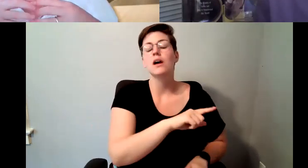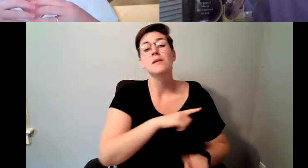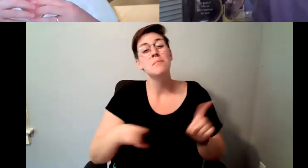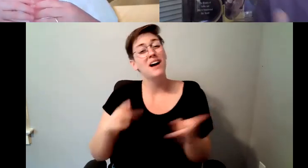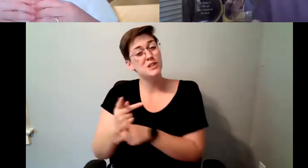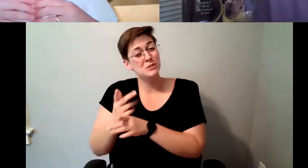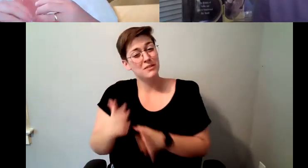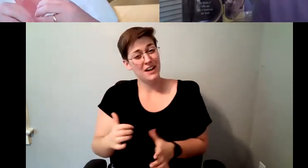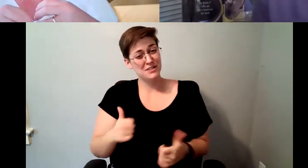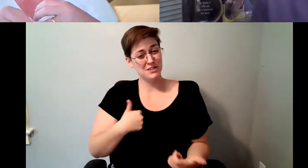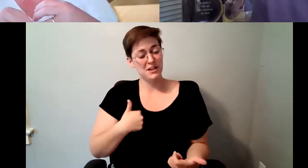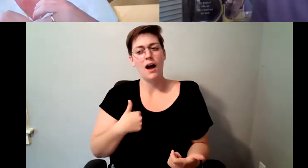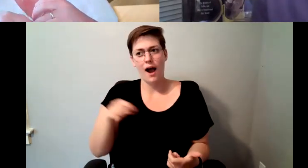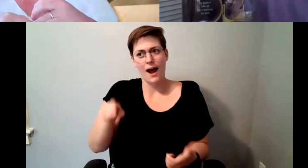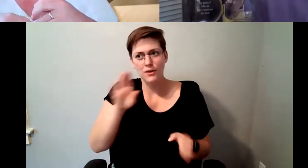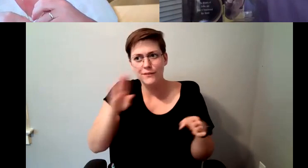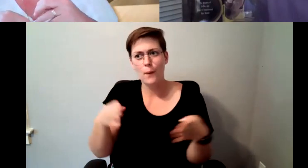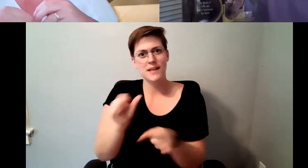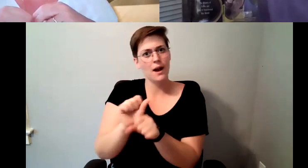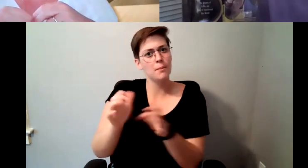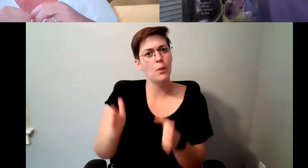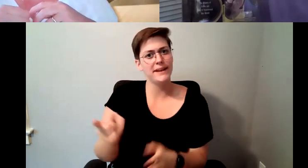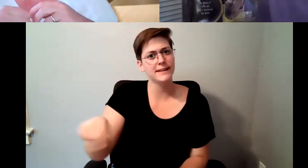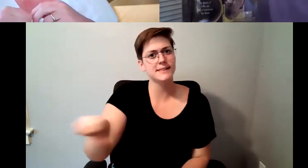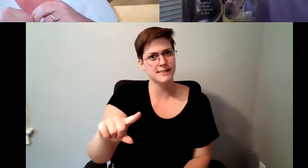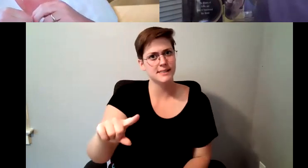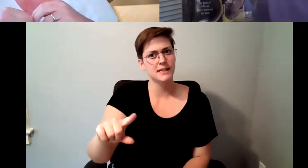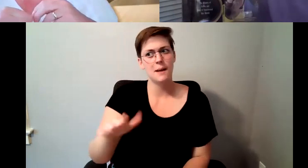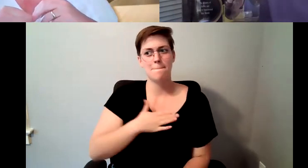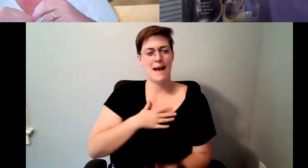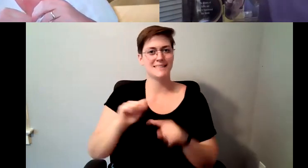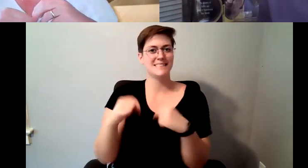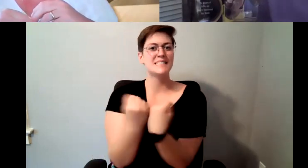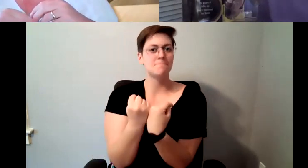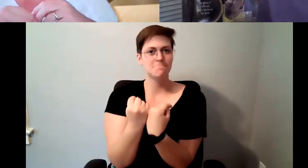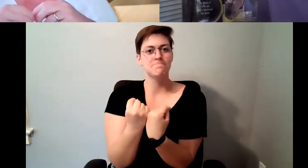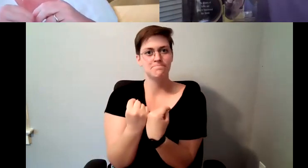D. Major Cohen: supervising that that team was mine and that I was theirs, and one of